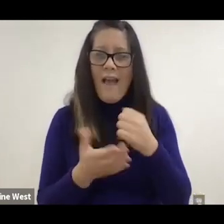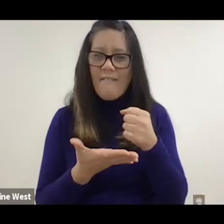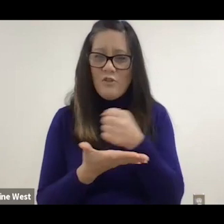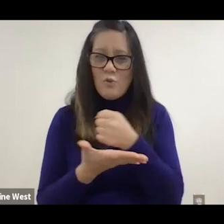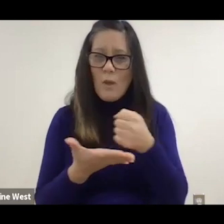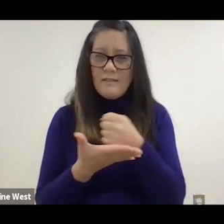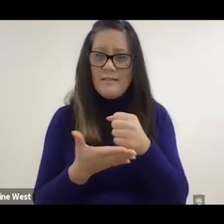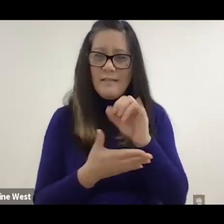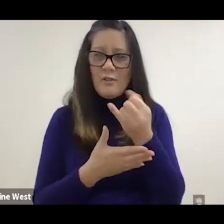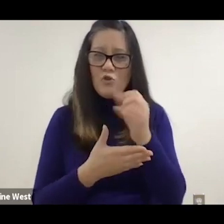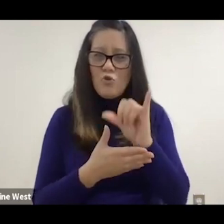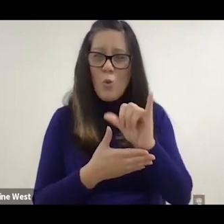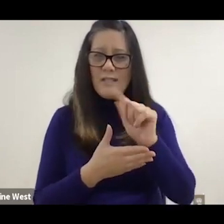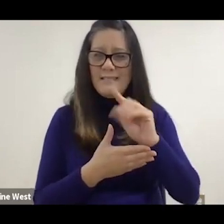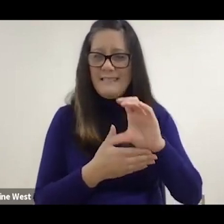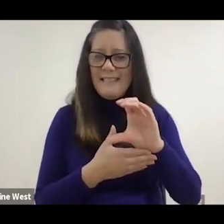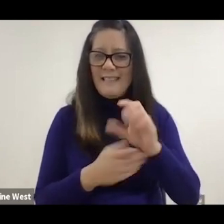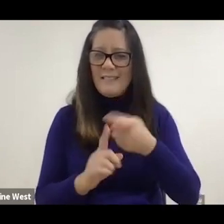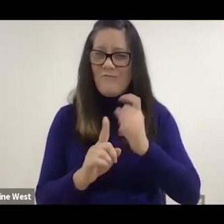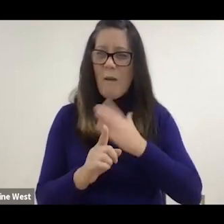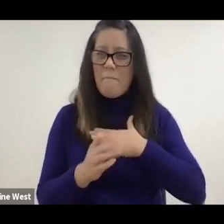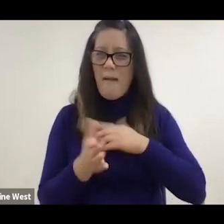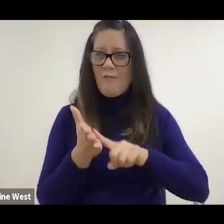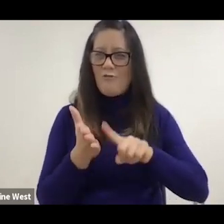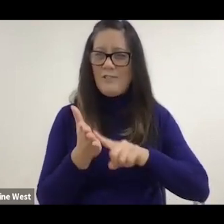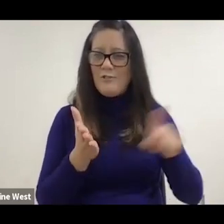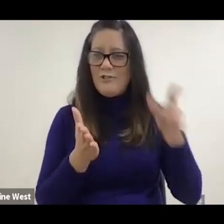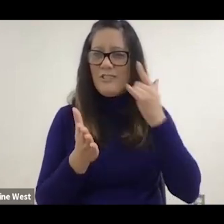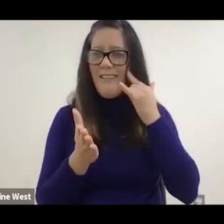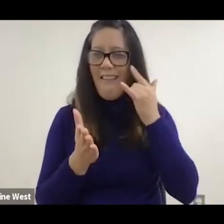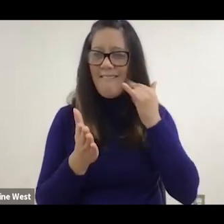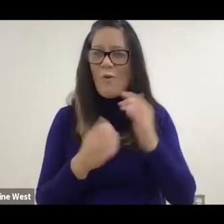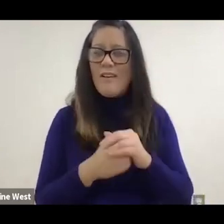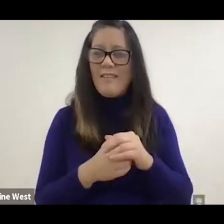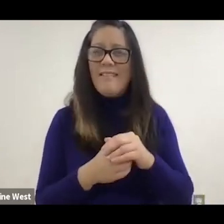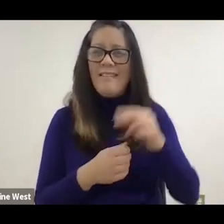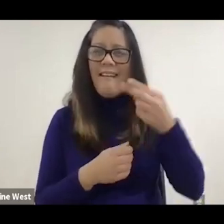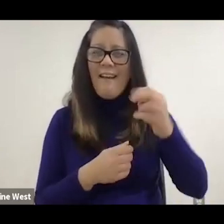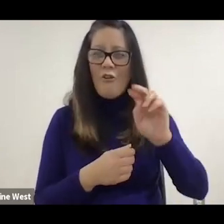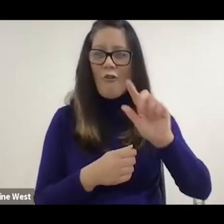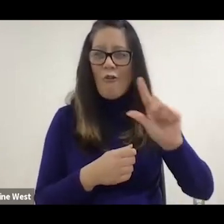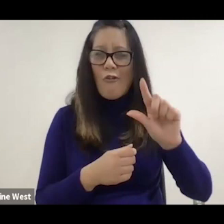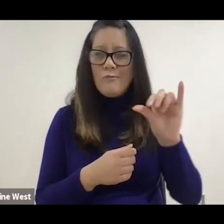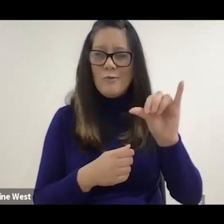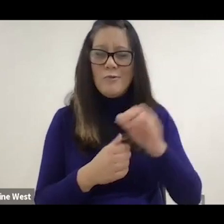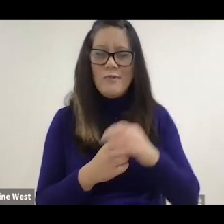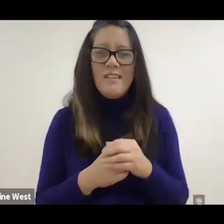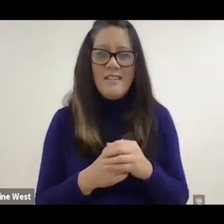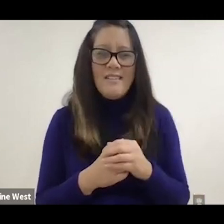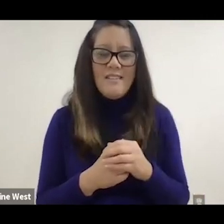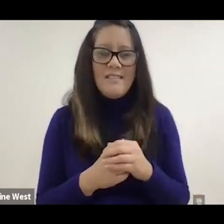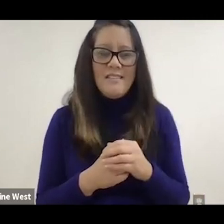which by the way has its origins in my research at Californian at early HERL with.